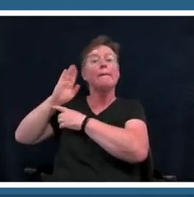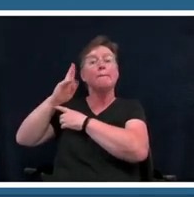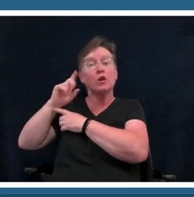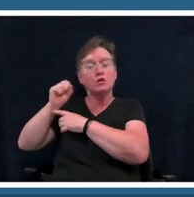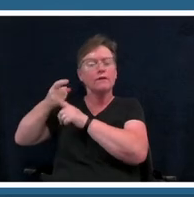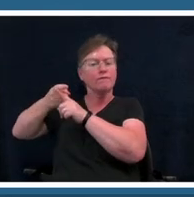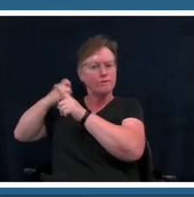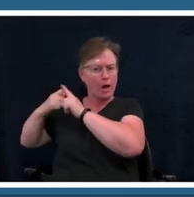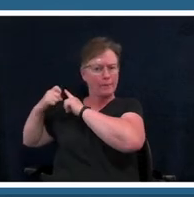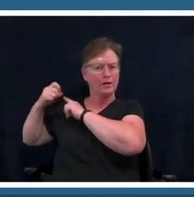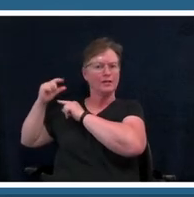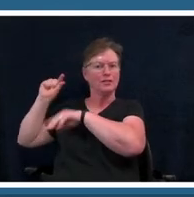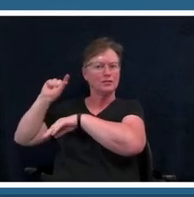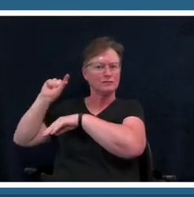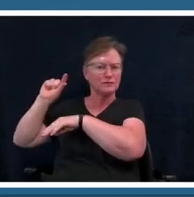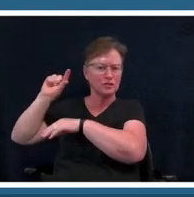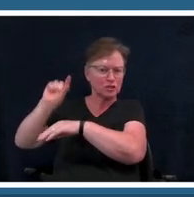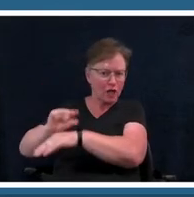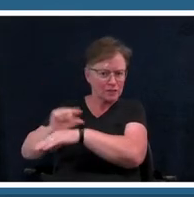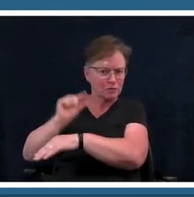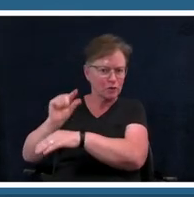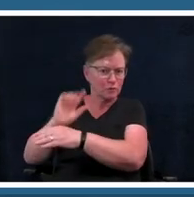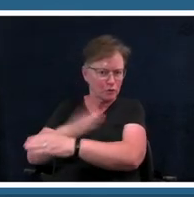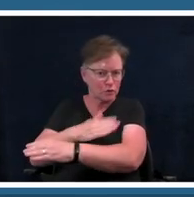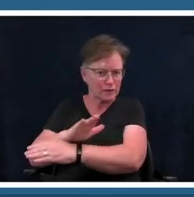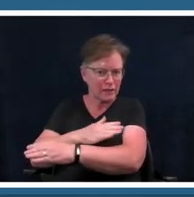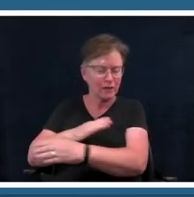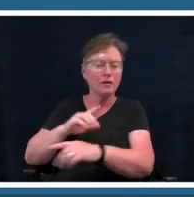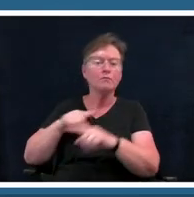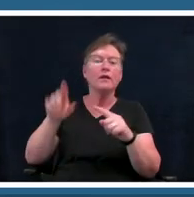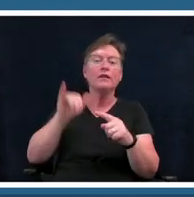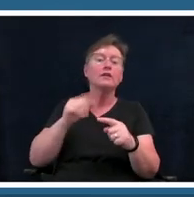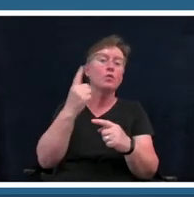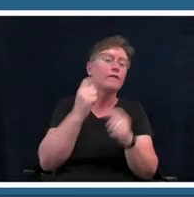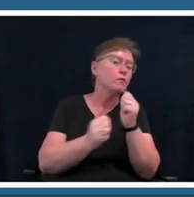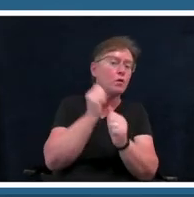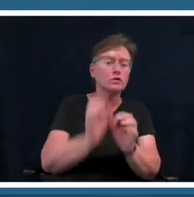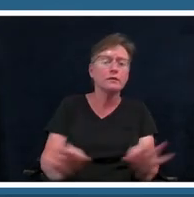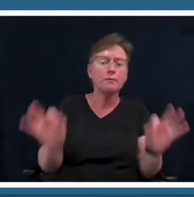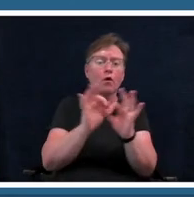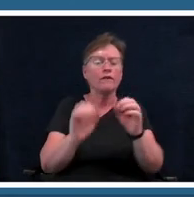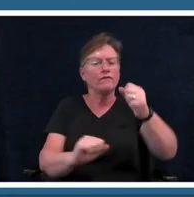important foundations of american music